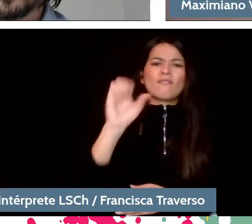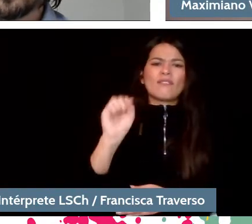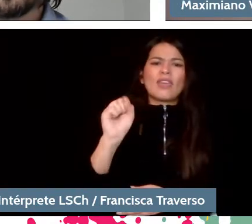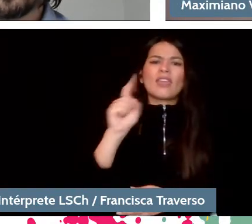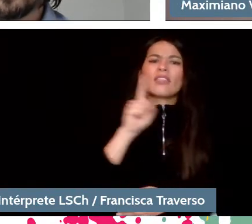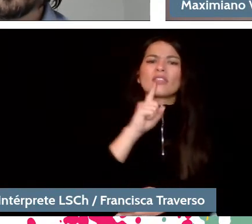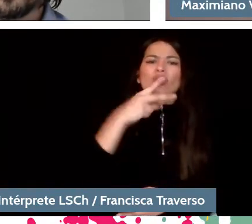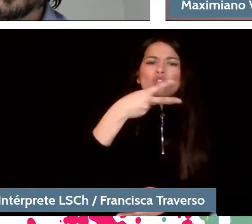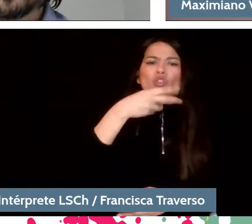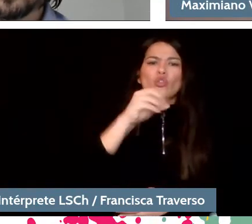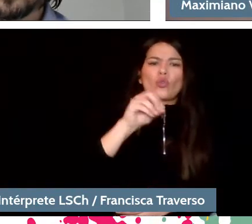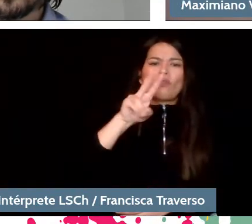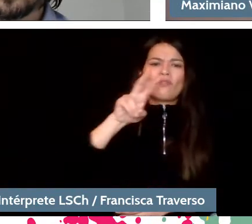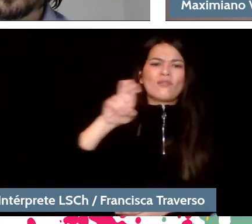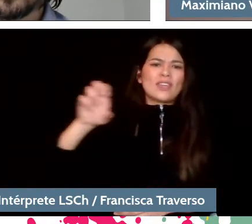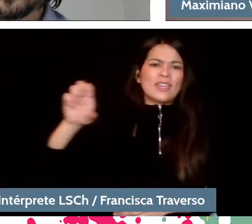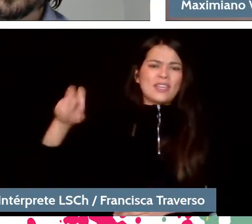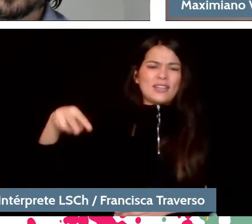So, how much has it been standardized